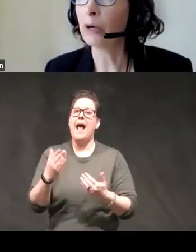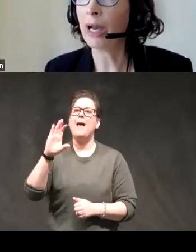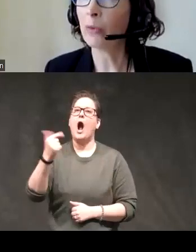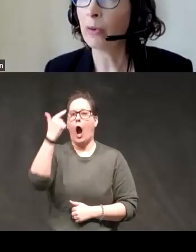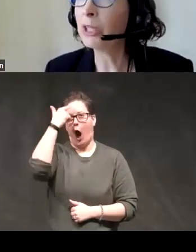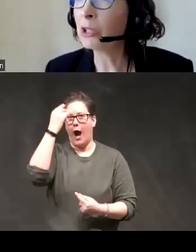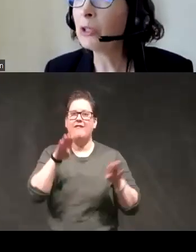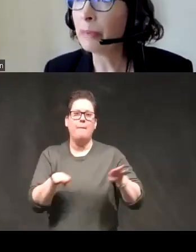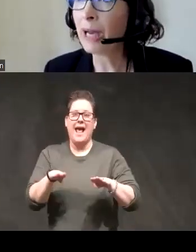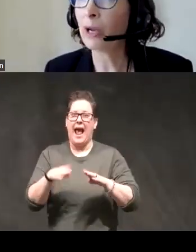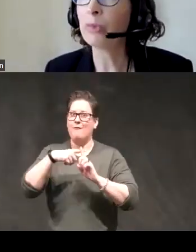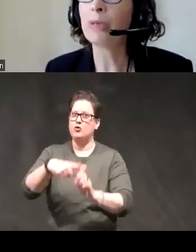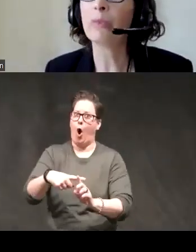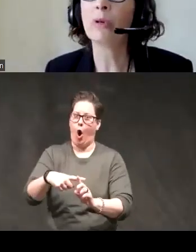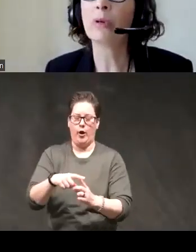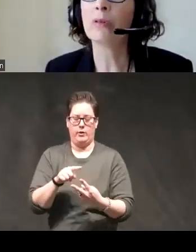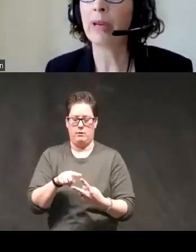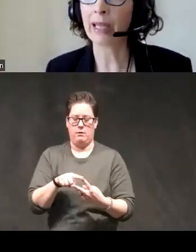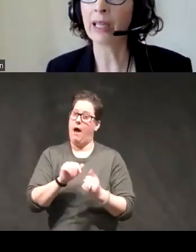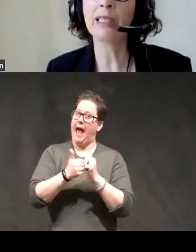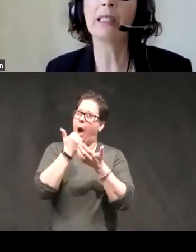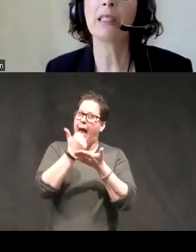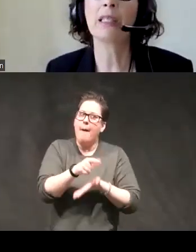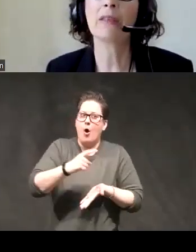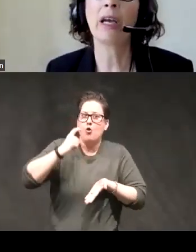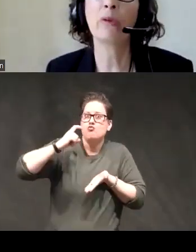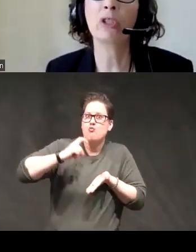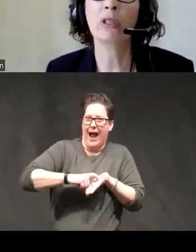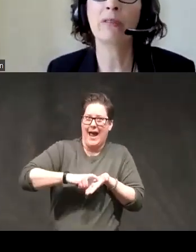about what do we do about helping people recognize these states of high emotional